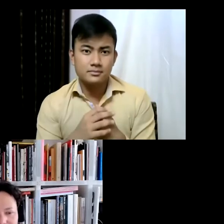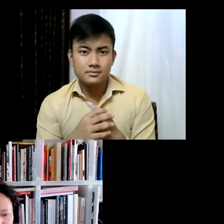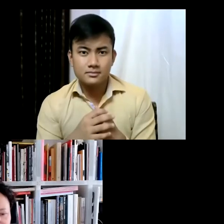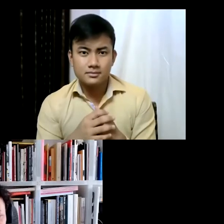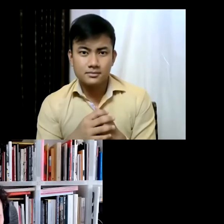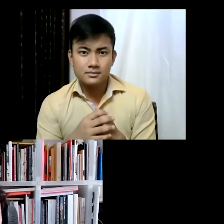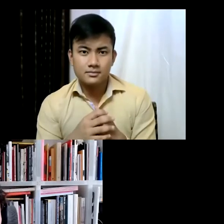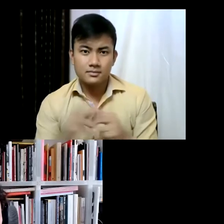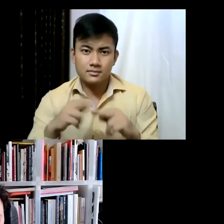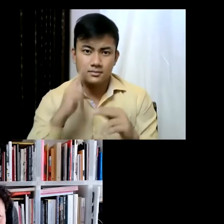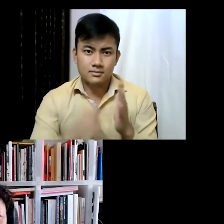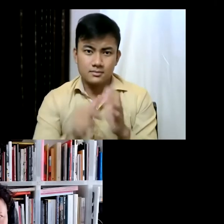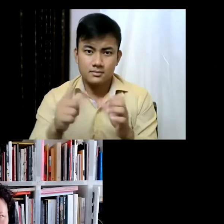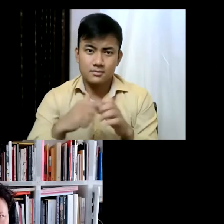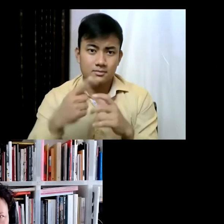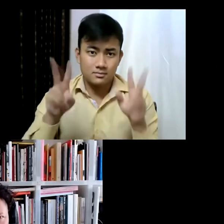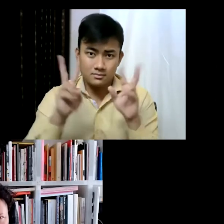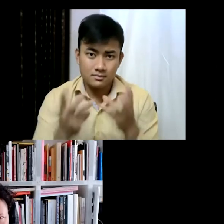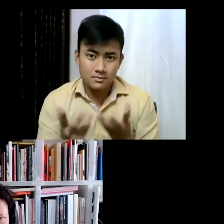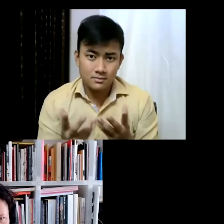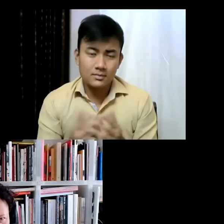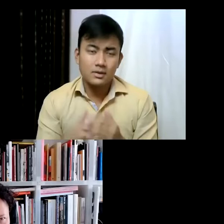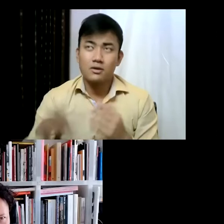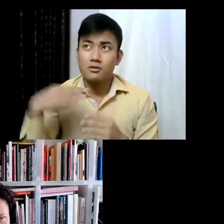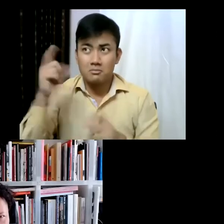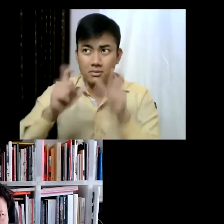and the theme for the Biennale- The Milk of Dreams. So that's the title and the theme,